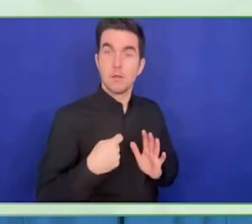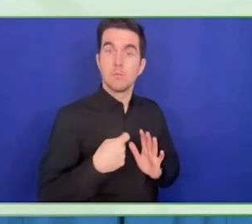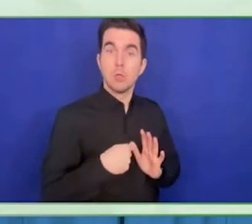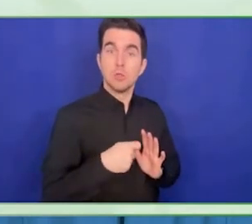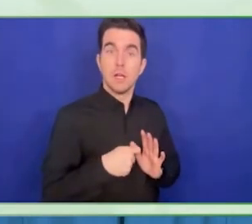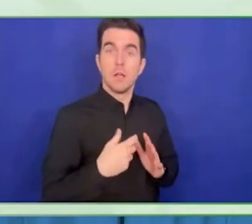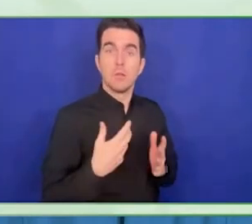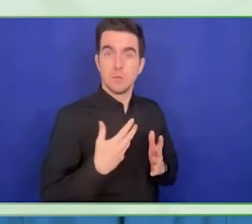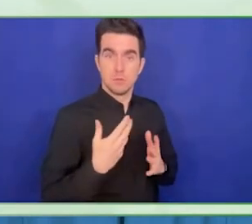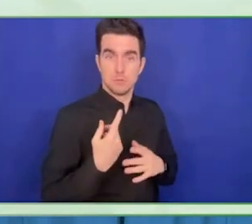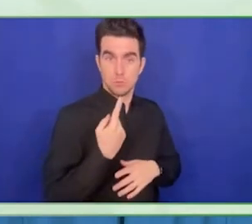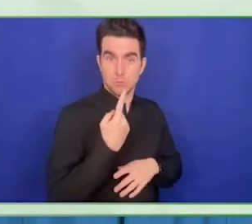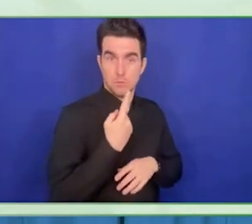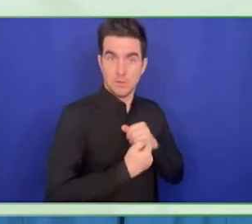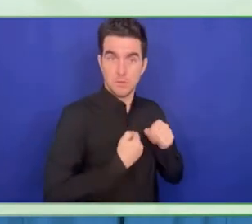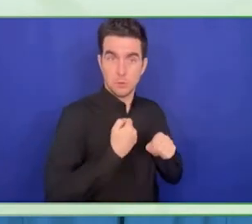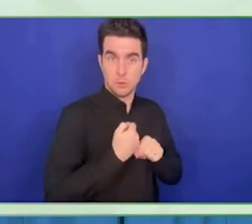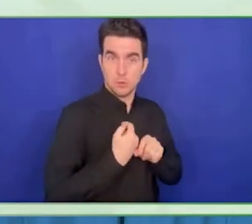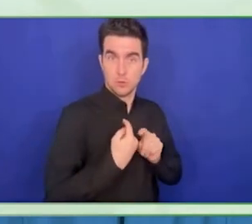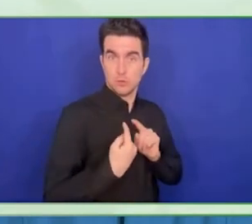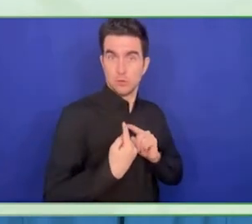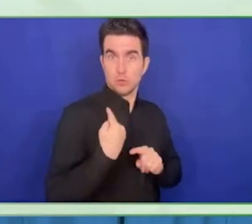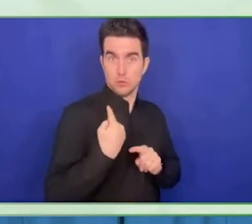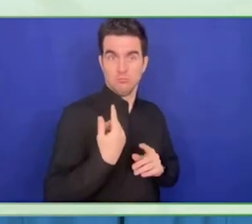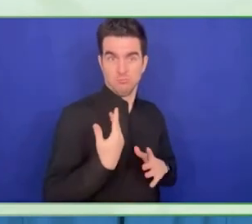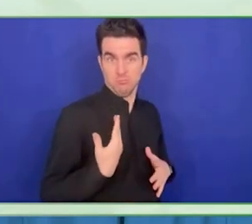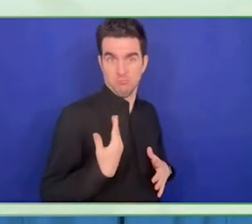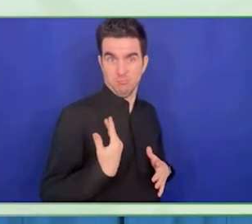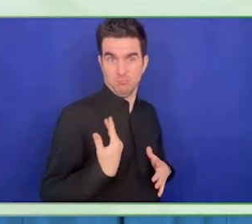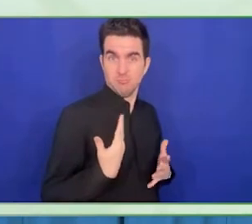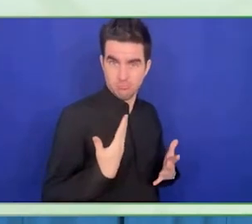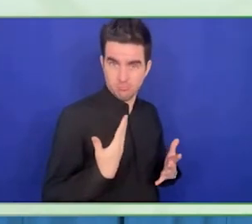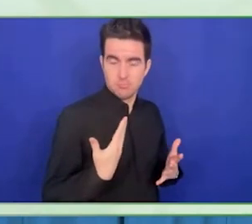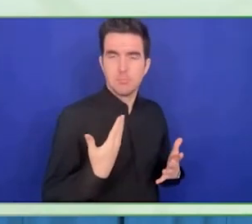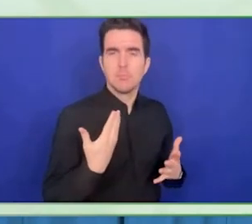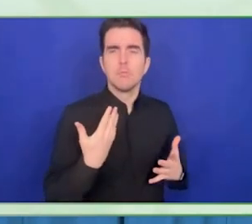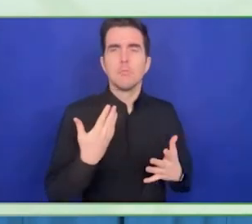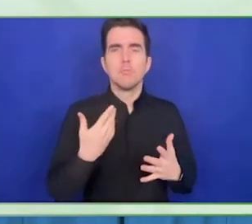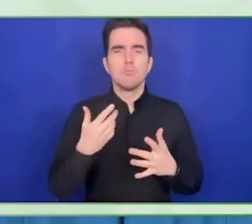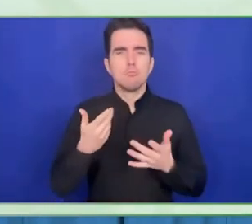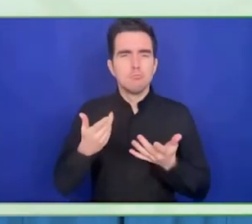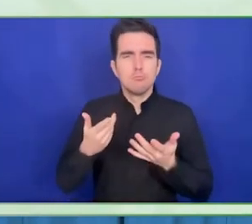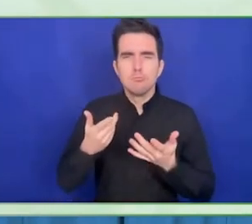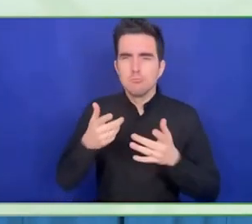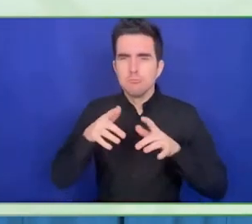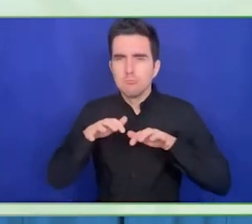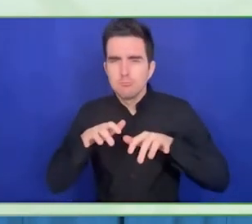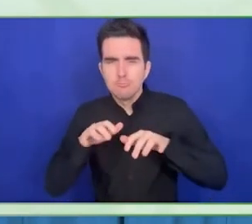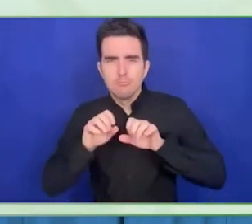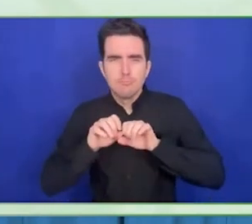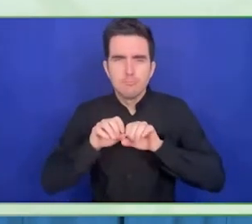In Turkey, many existing platforms did not have the proper setup, the